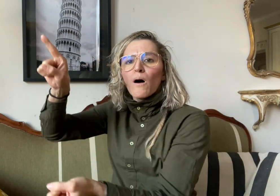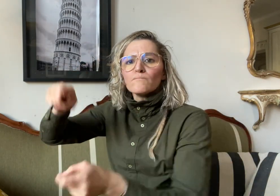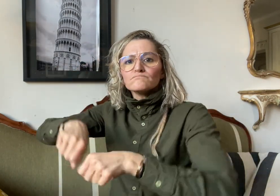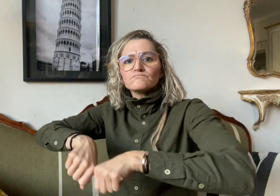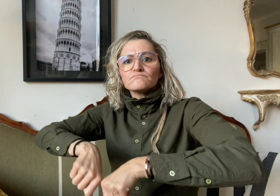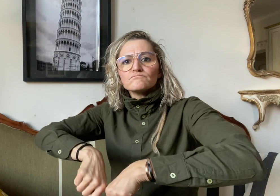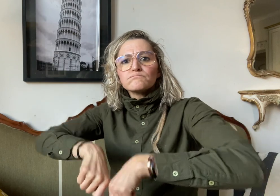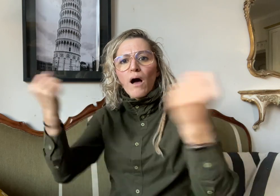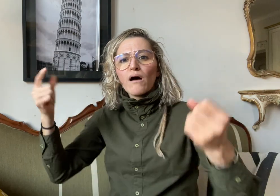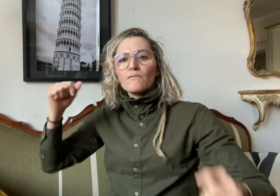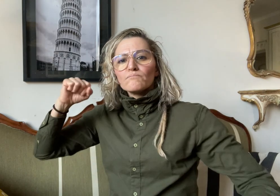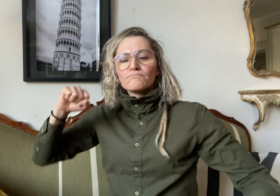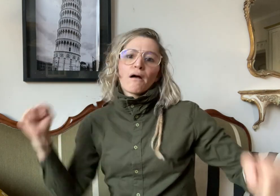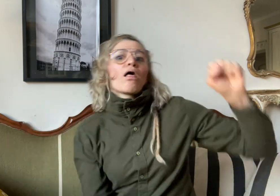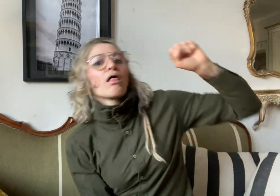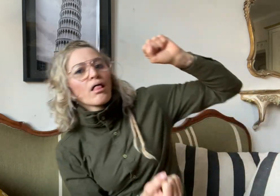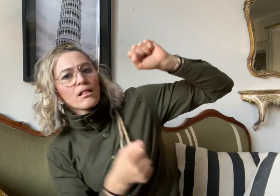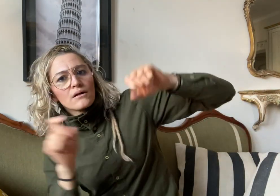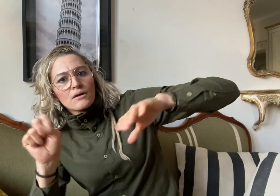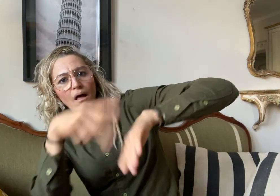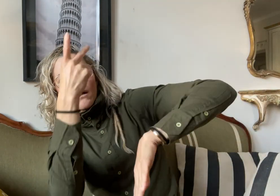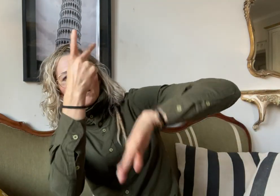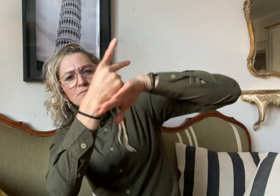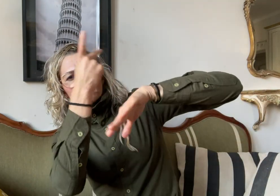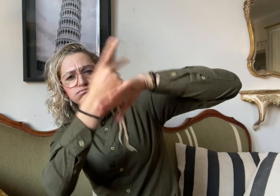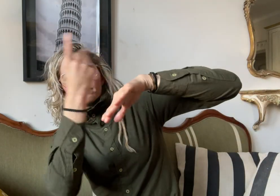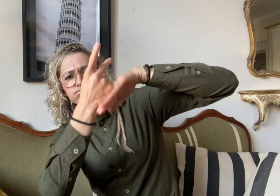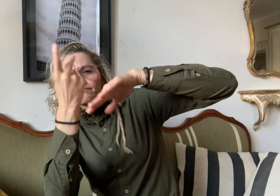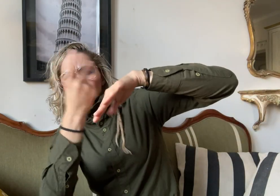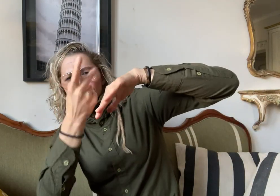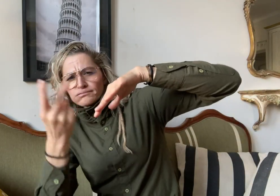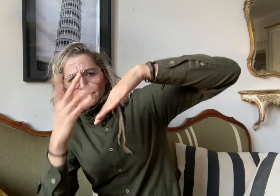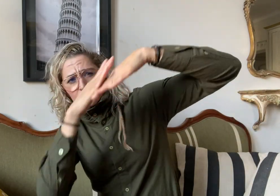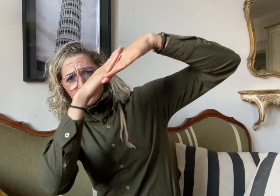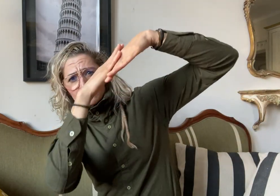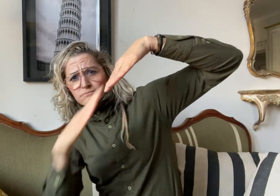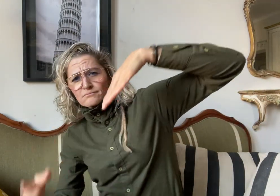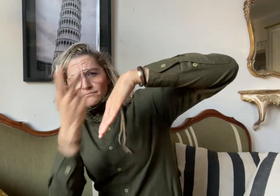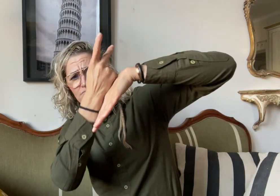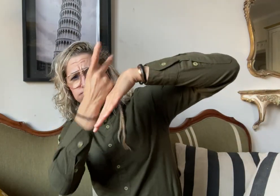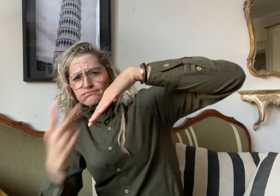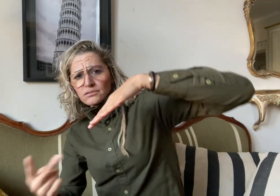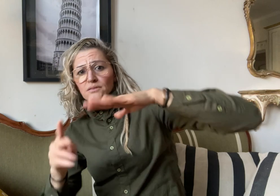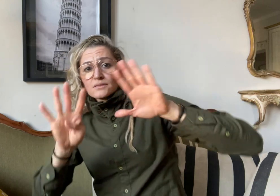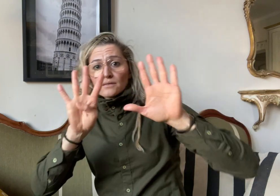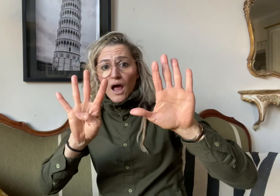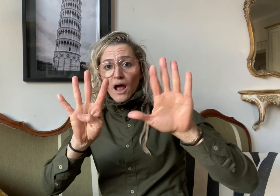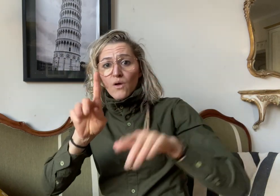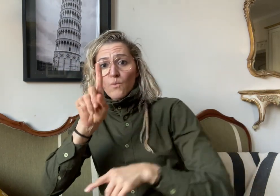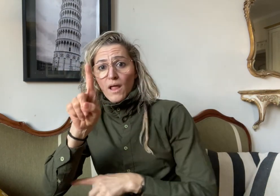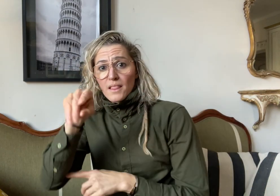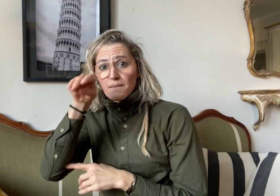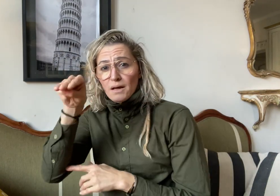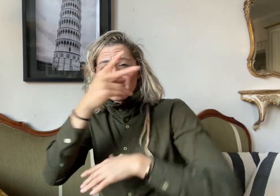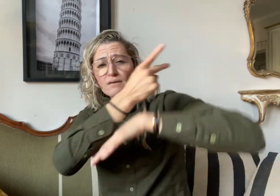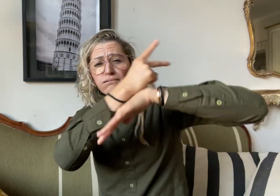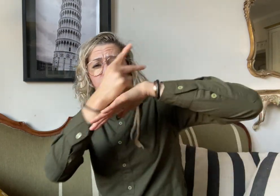balance and fall 91 meters down at first, then 122 meters,